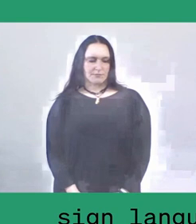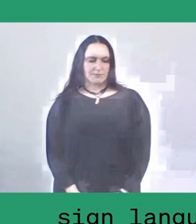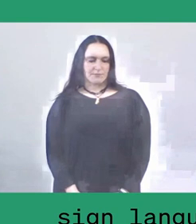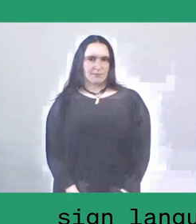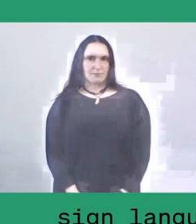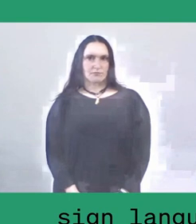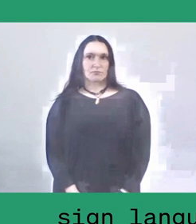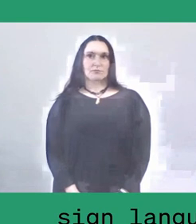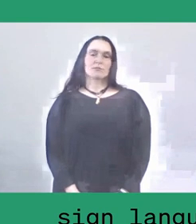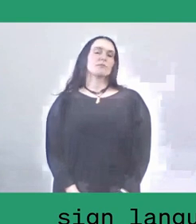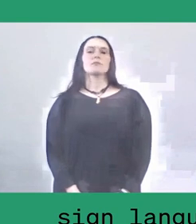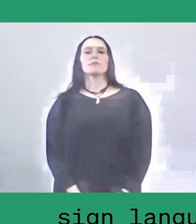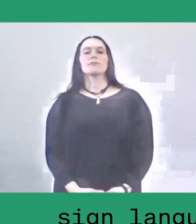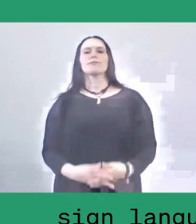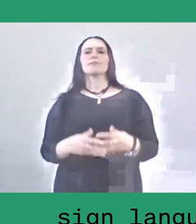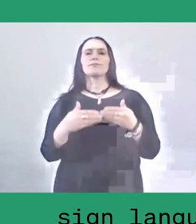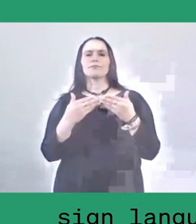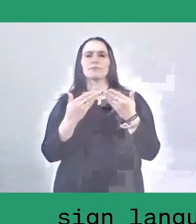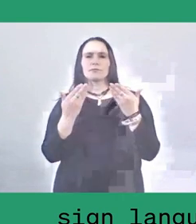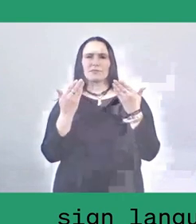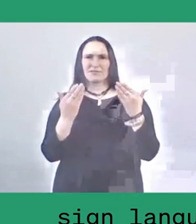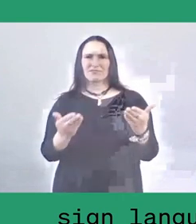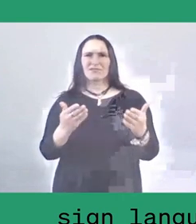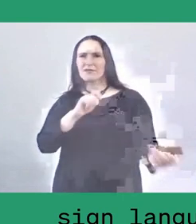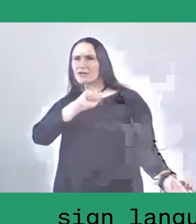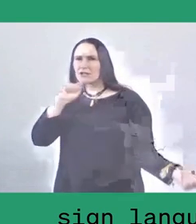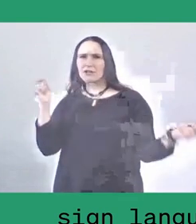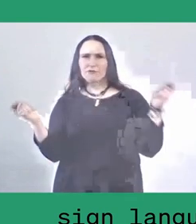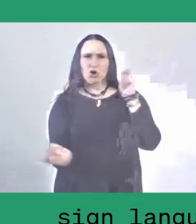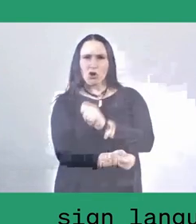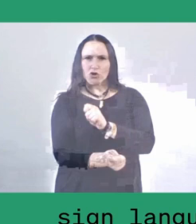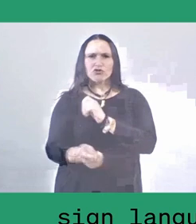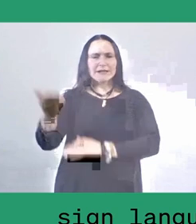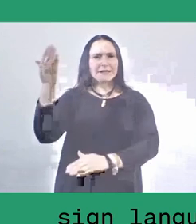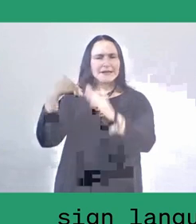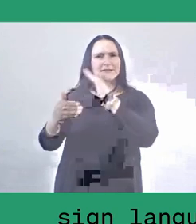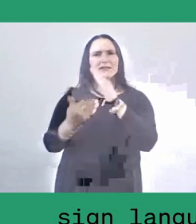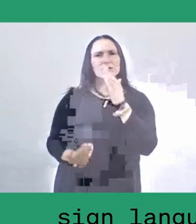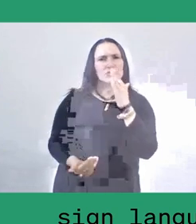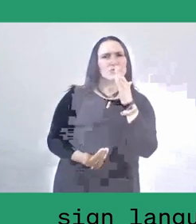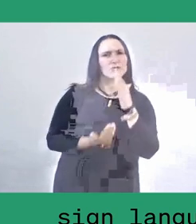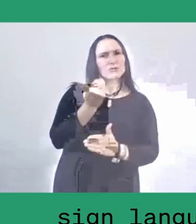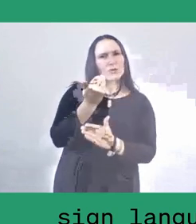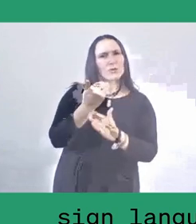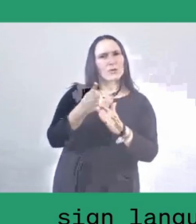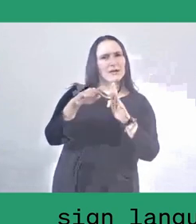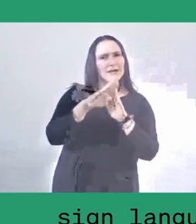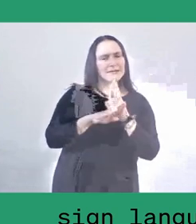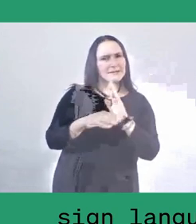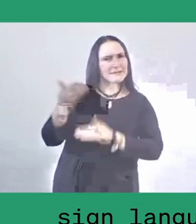So, during the Green Revolution, which was imposed by the New Order, who ruled Indonesia for 32 years,